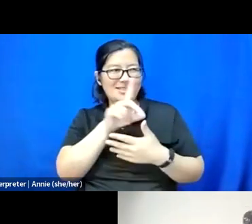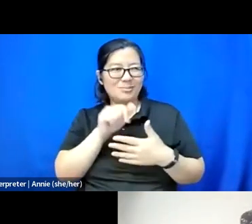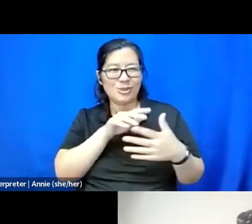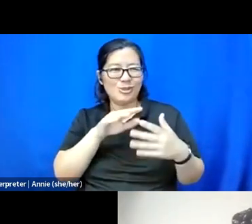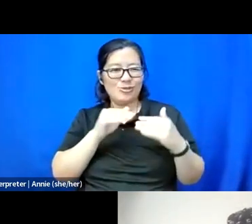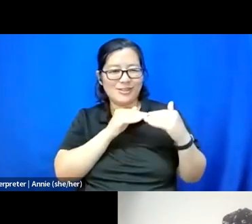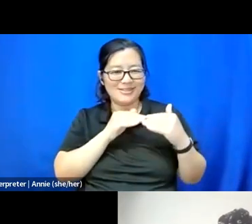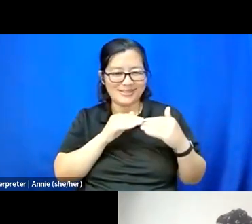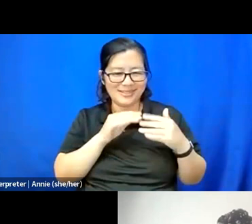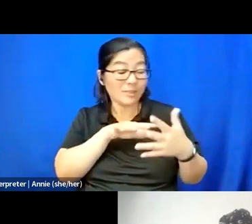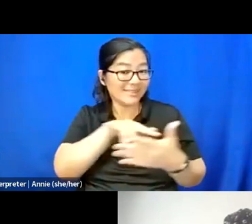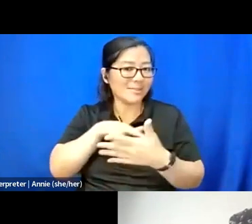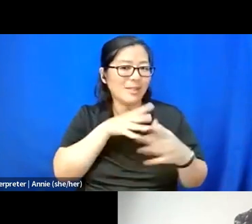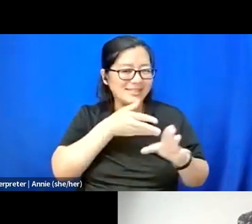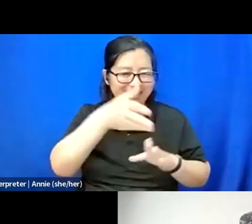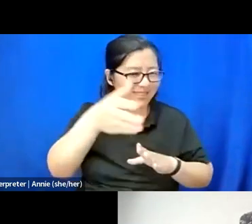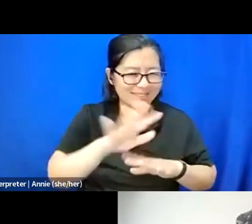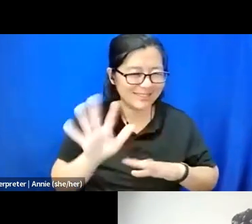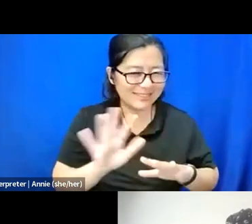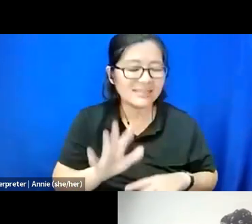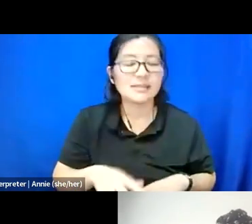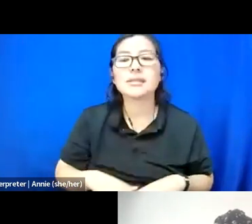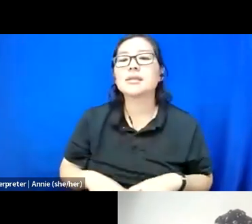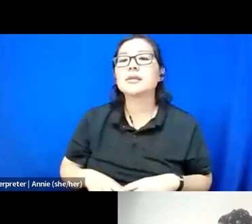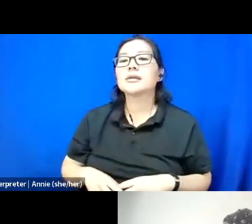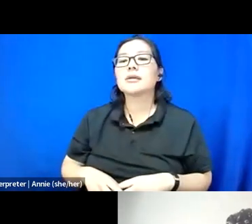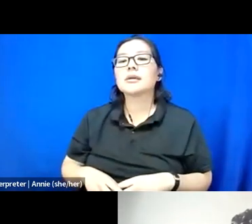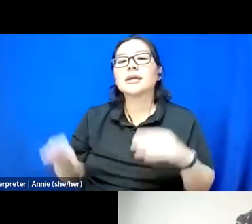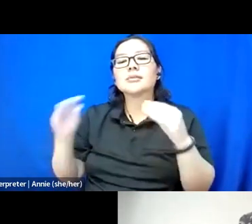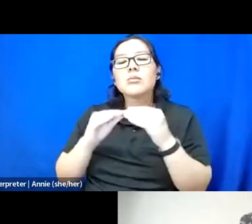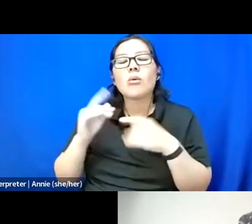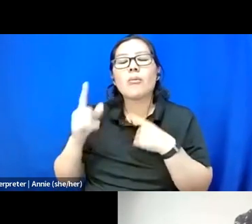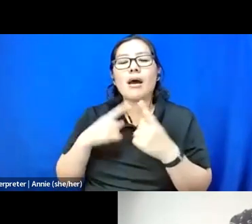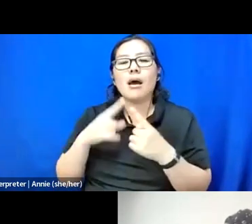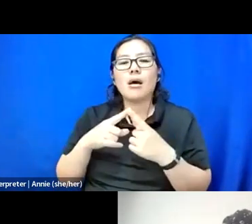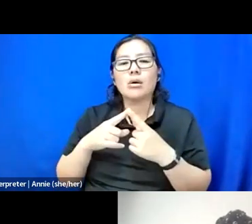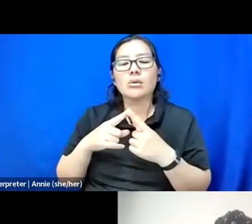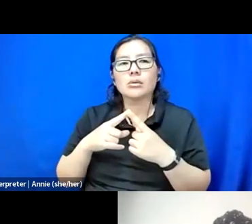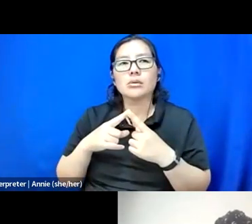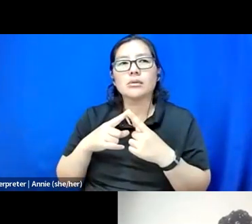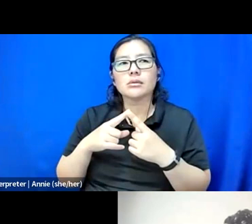It is more -- For me personally, it is more about reattributing that knowledge